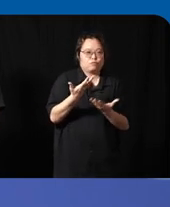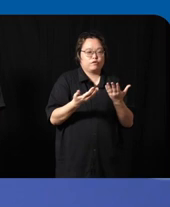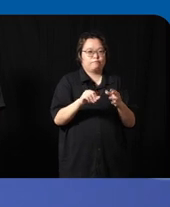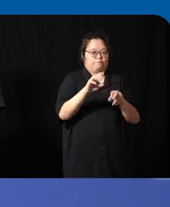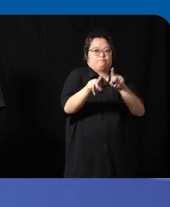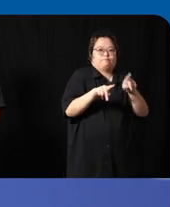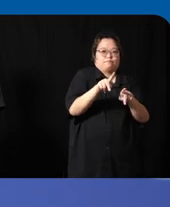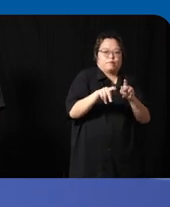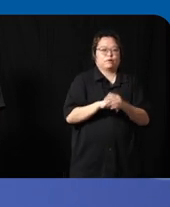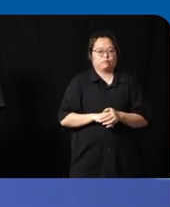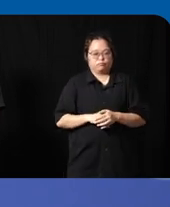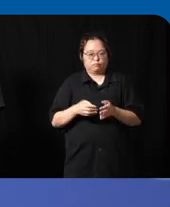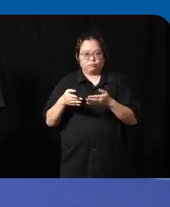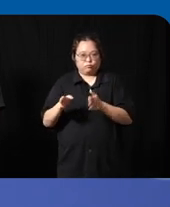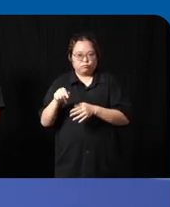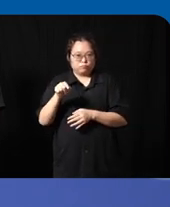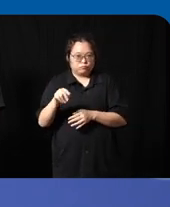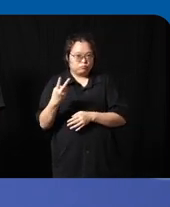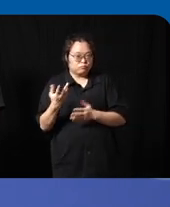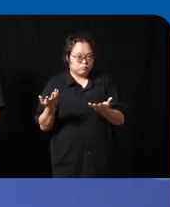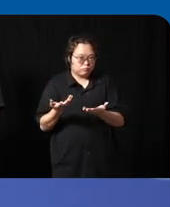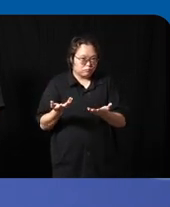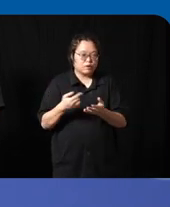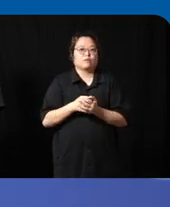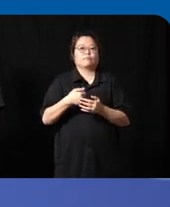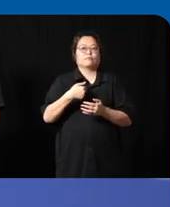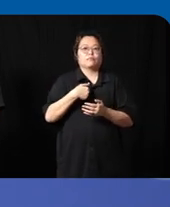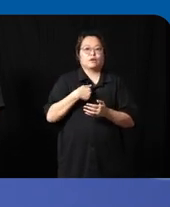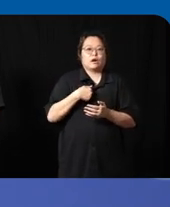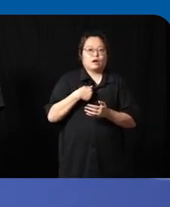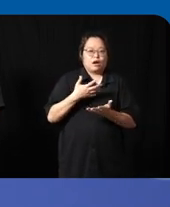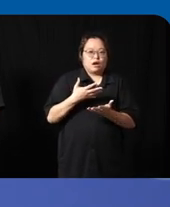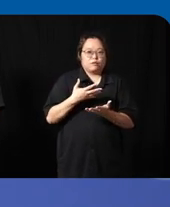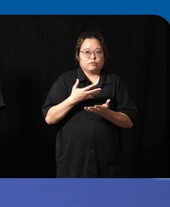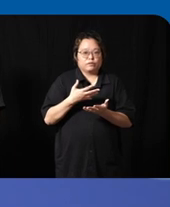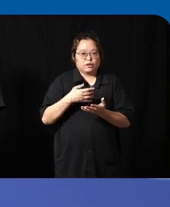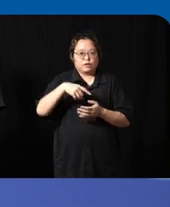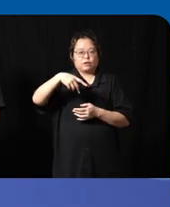thing that I wanted to bring up is um I'm quite influenced by the Paradigm of Universal Design